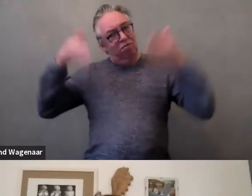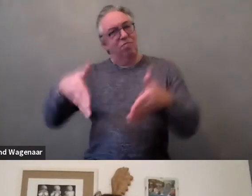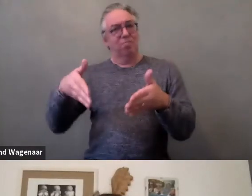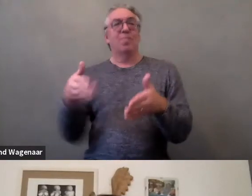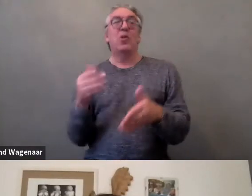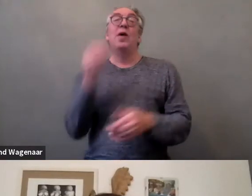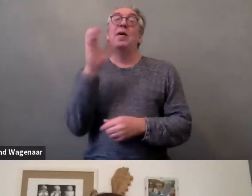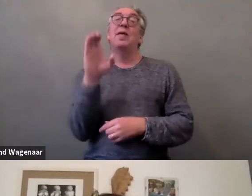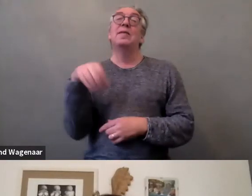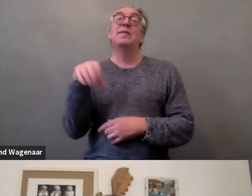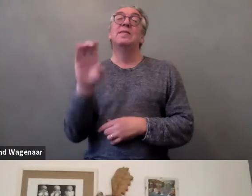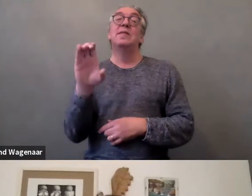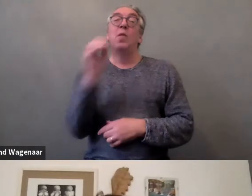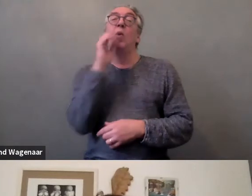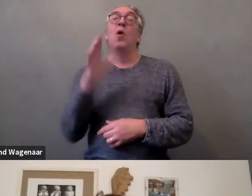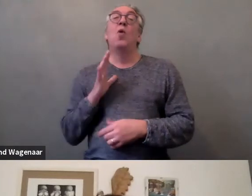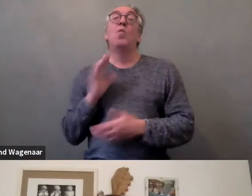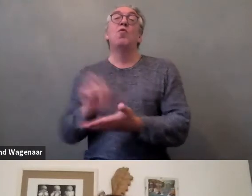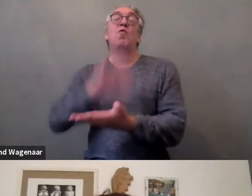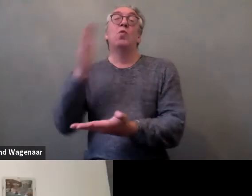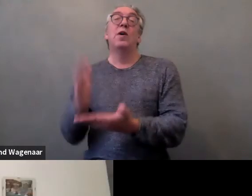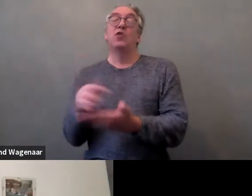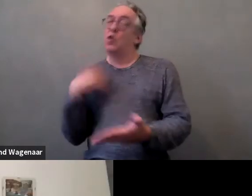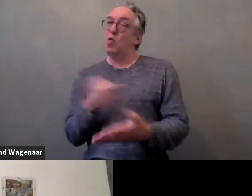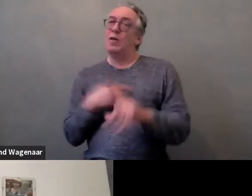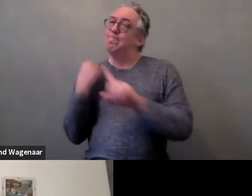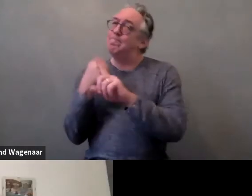in defending the human rights of women and girls with disabilities.